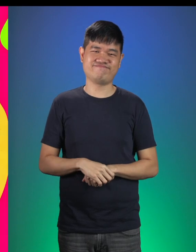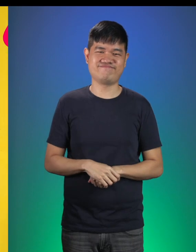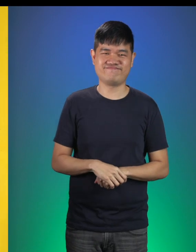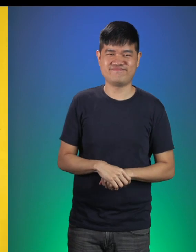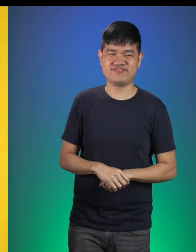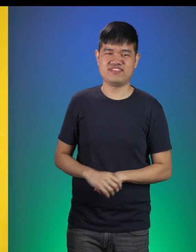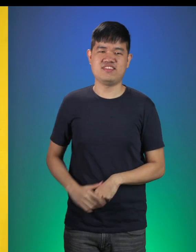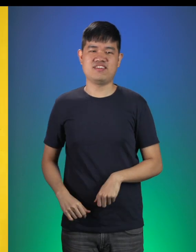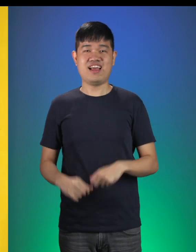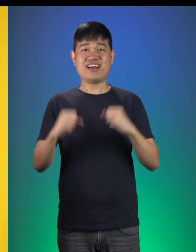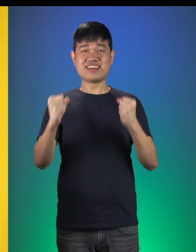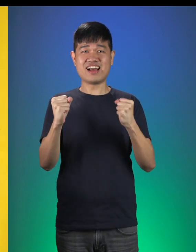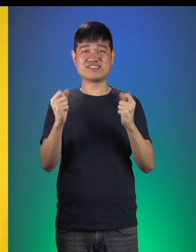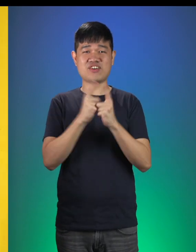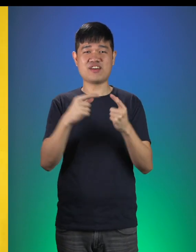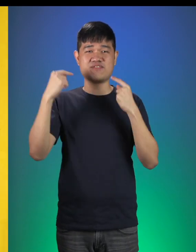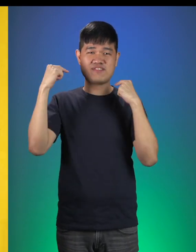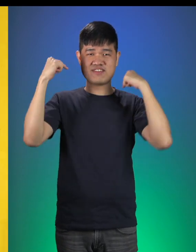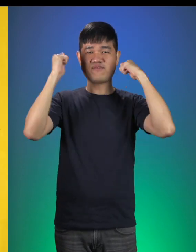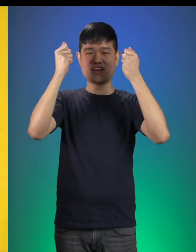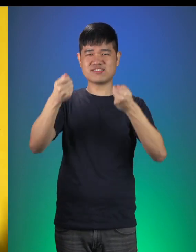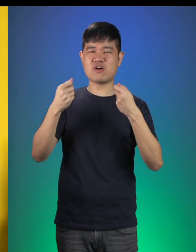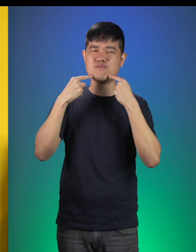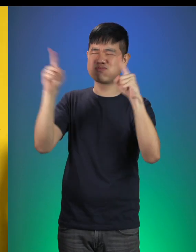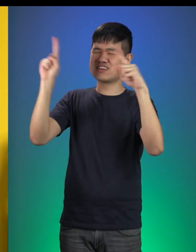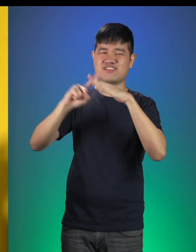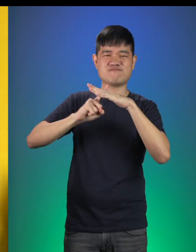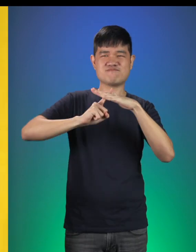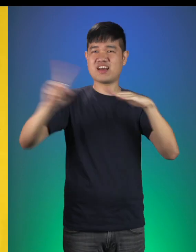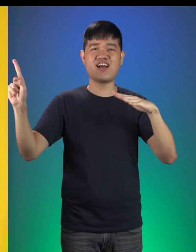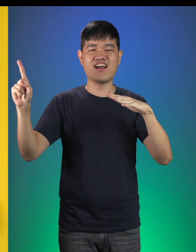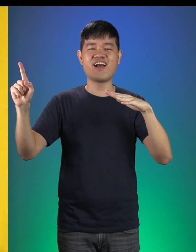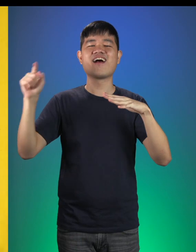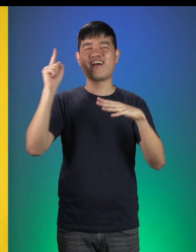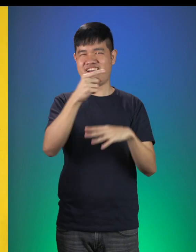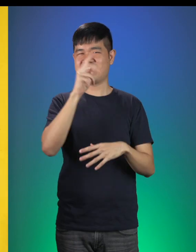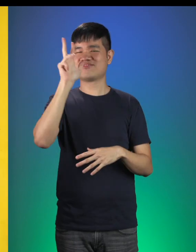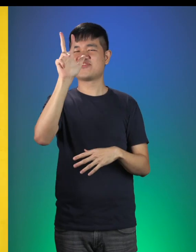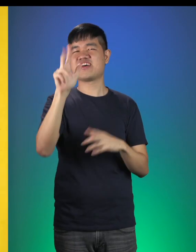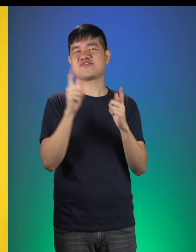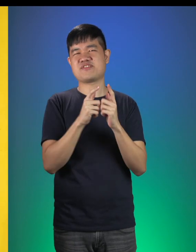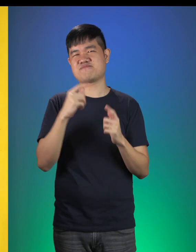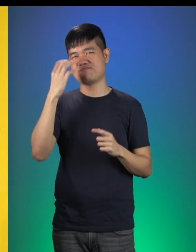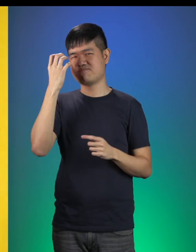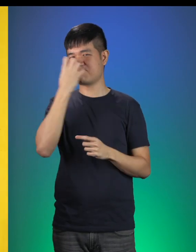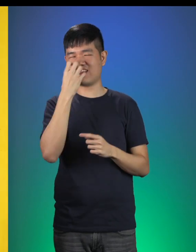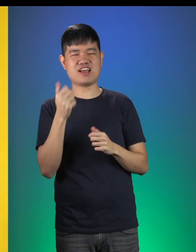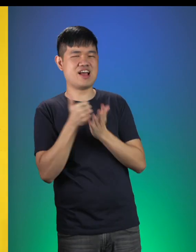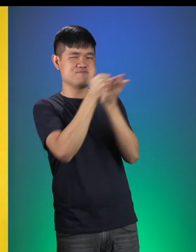Dwayne: Looks like Little Red managed to escape the Big Bad Wolf yet again with the help of the three pig brothers!